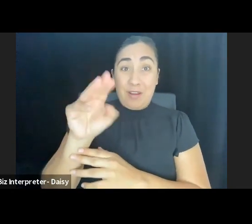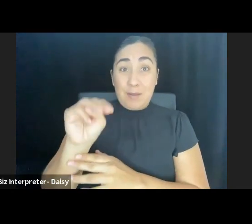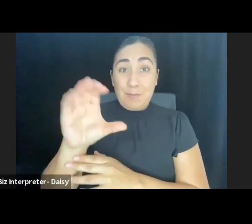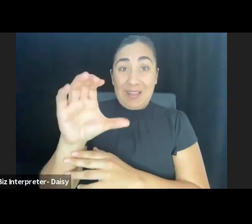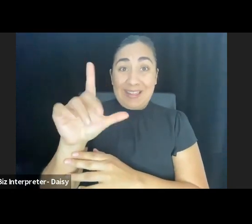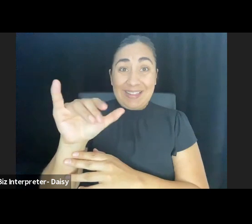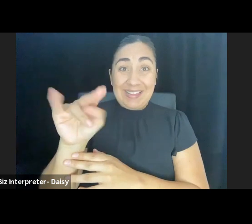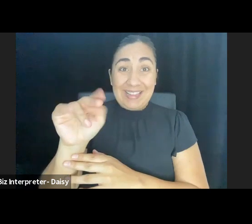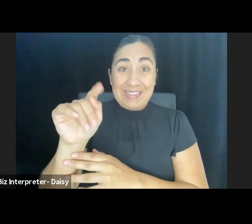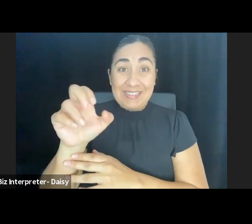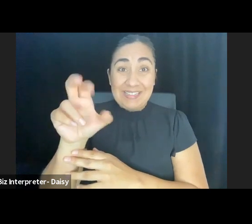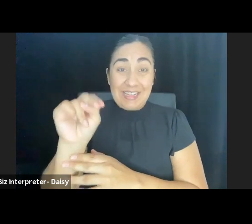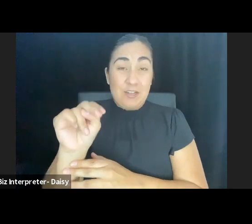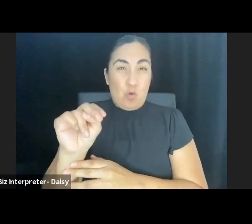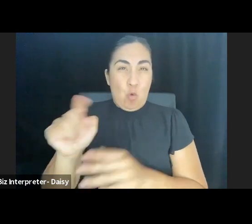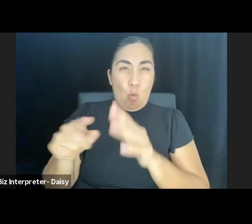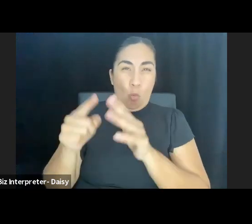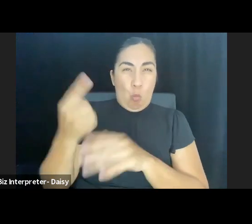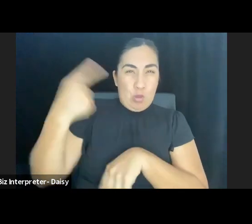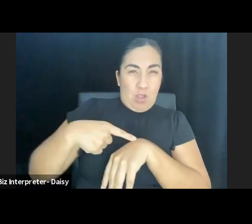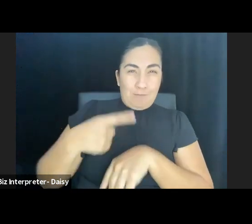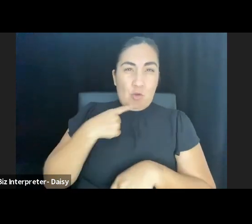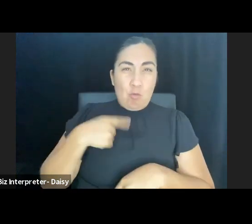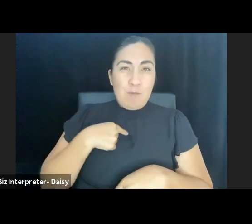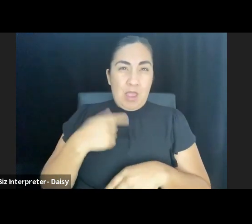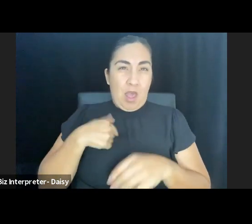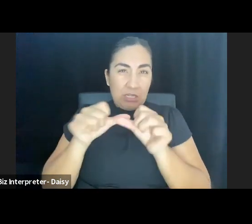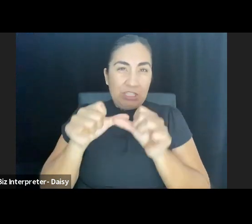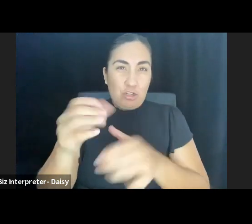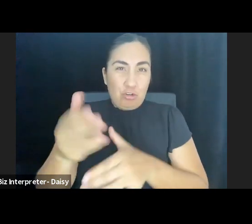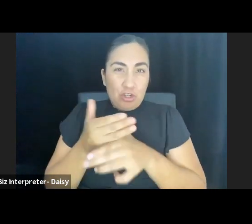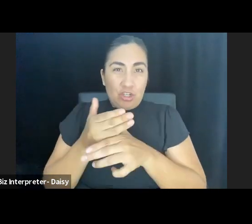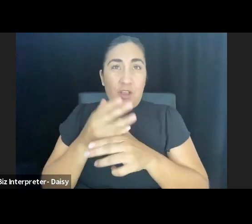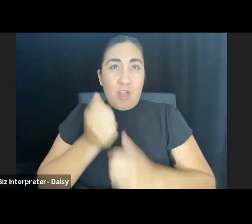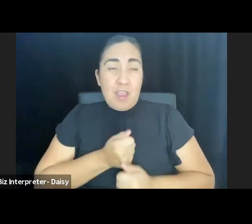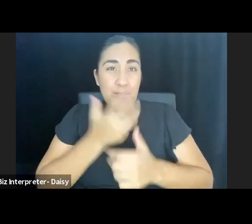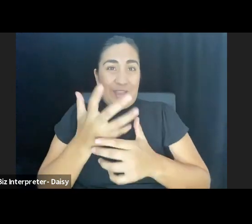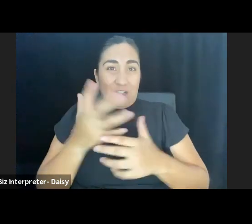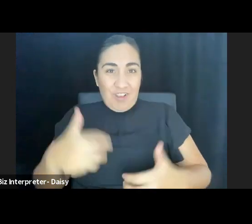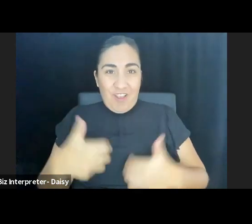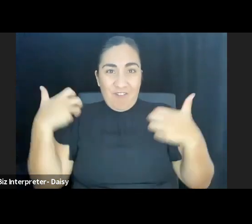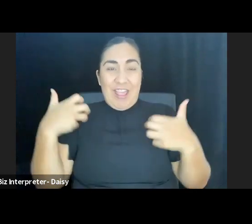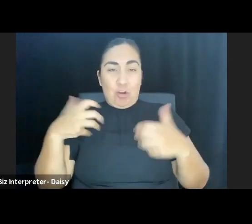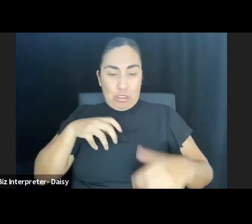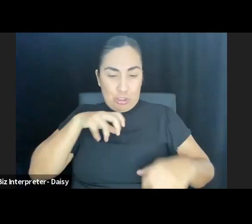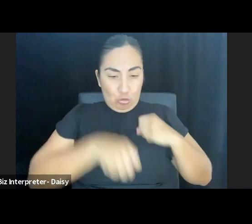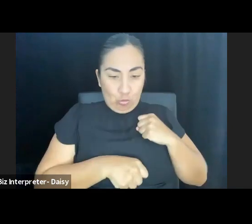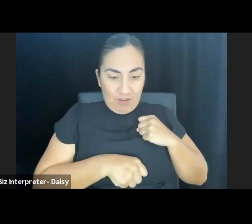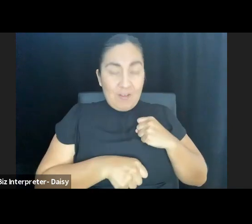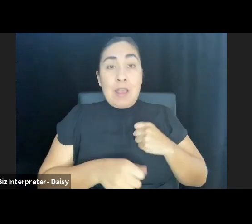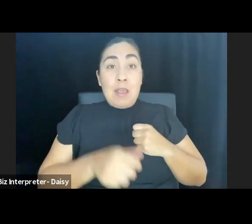I continue to share with actors, that the expression of anger is grief that has been silenced for too long.